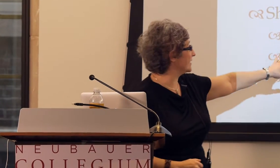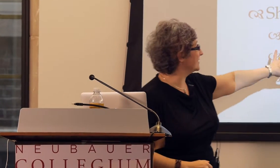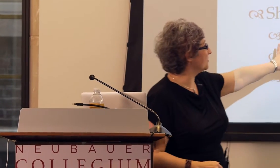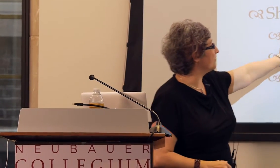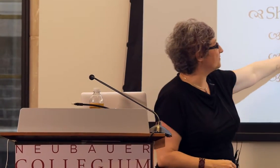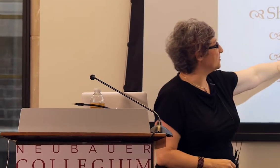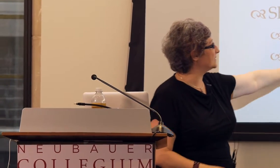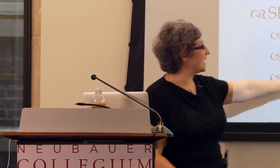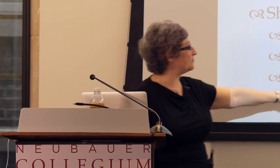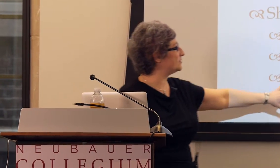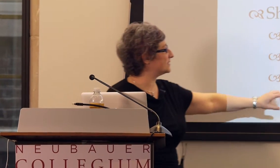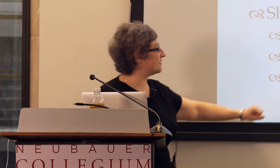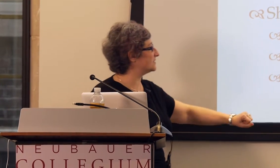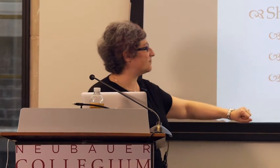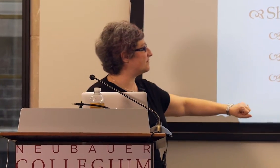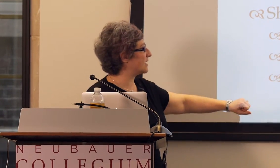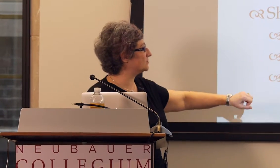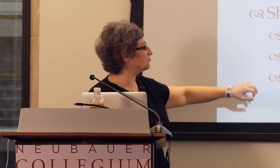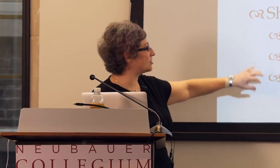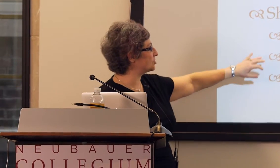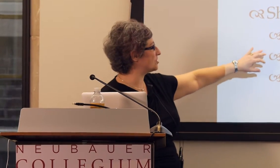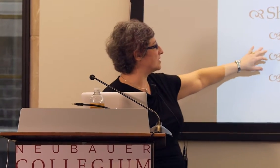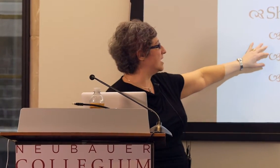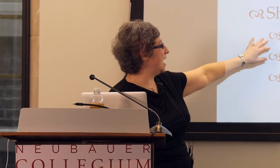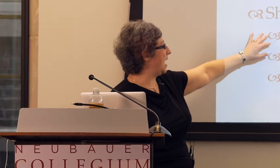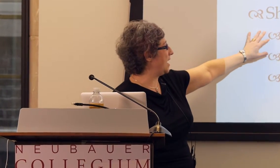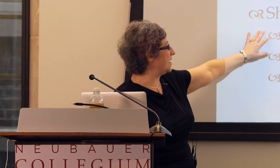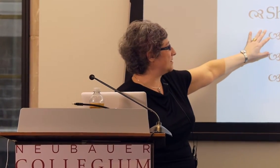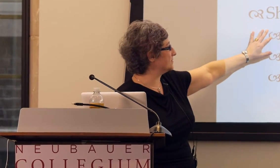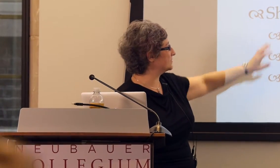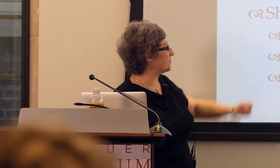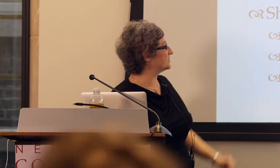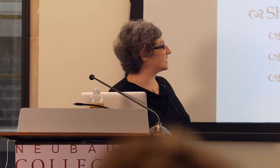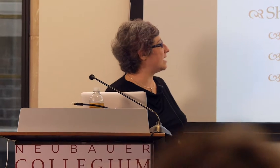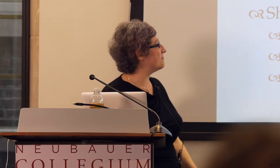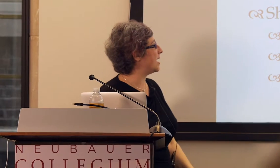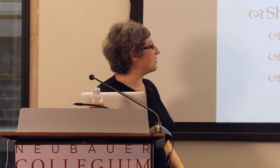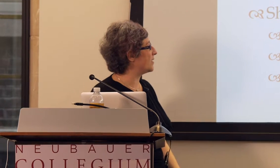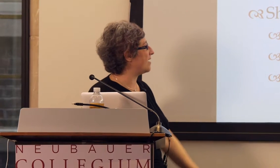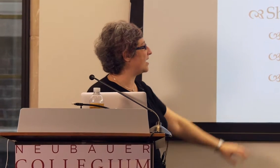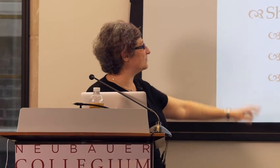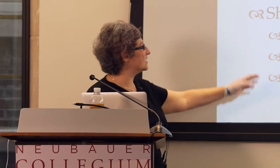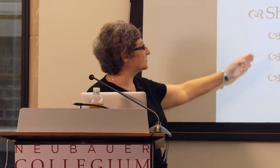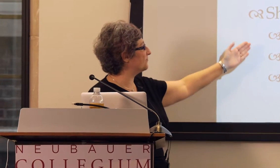And in fact, here are a few examples of some of that structure, so some, we have evidence for the